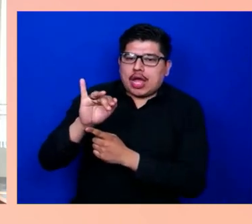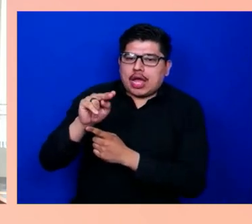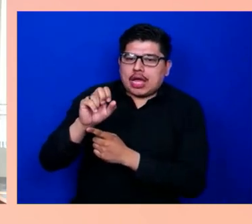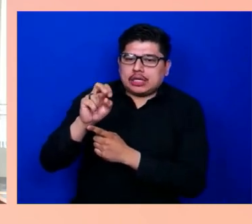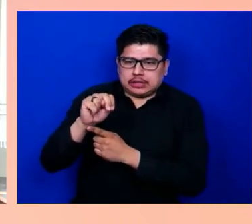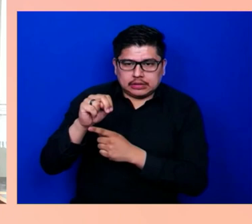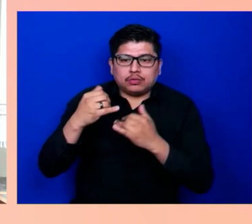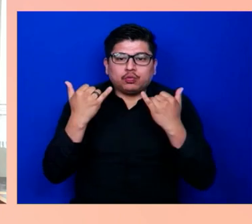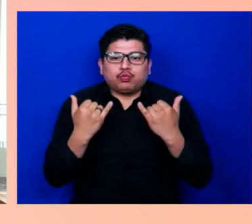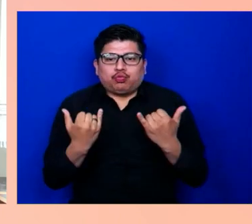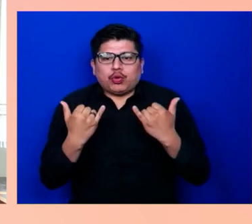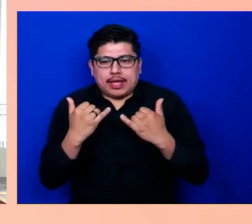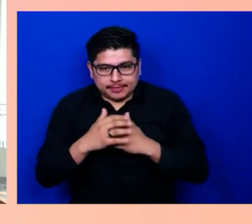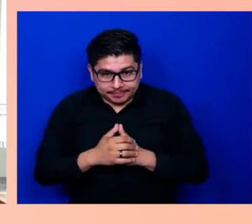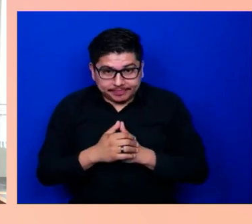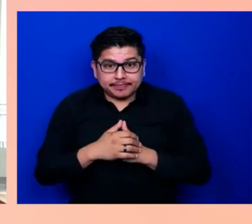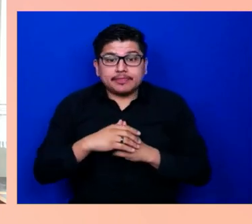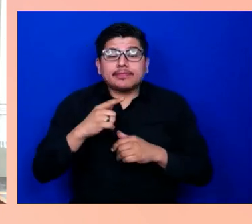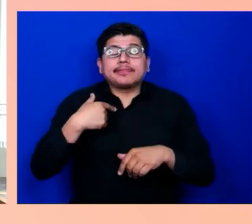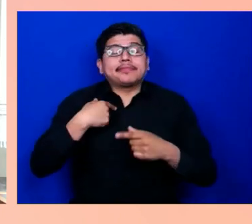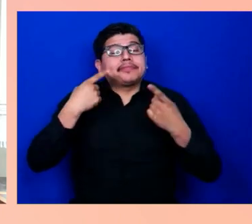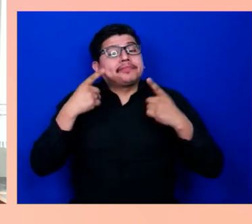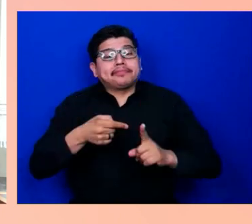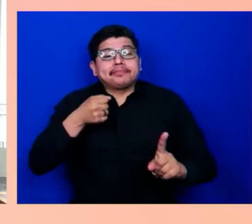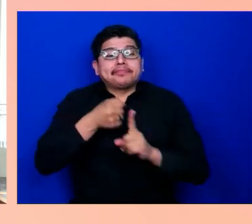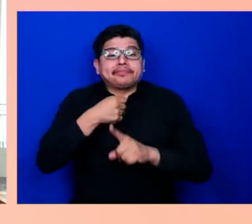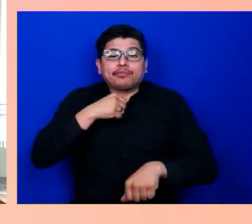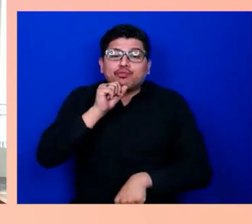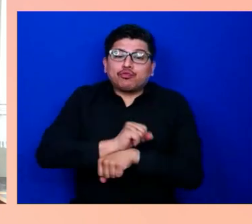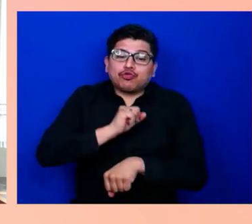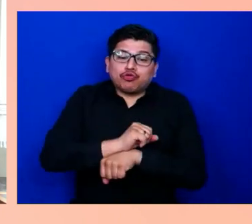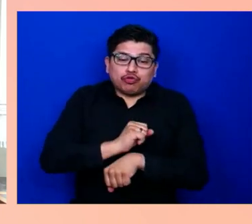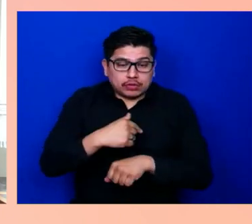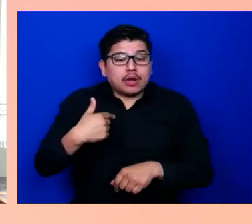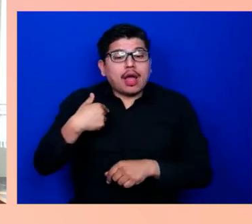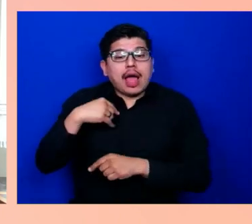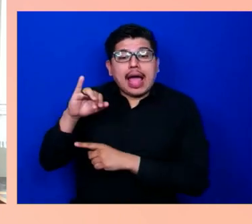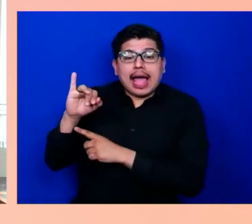my IT department, they would try and me give me